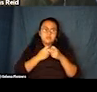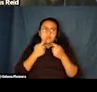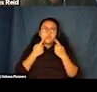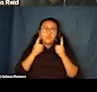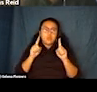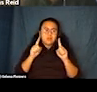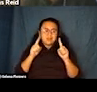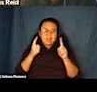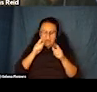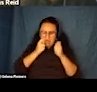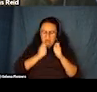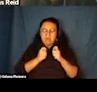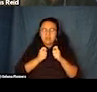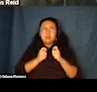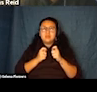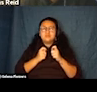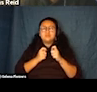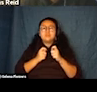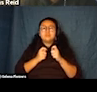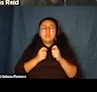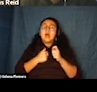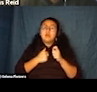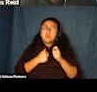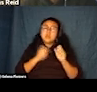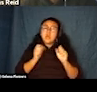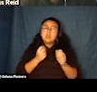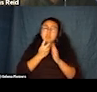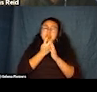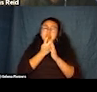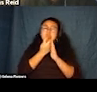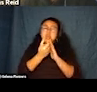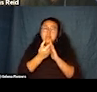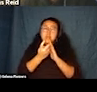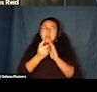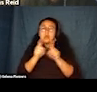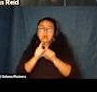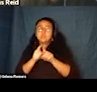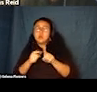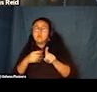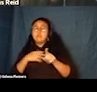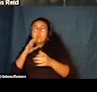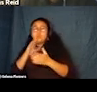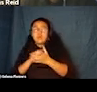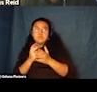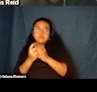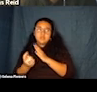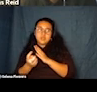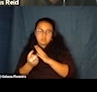In fact, we were able to sink in. So now you notice you still haven't heard any dialogue,